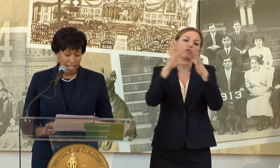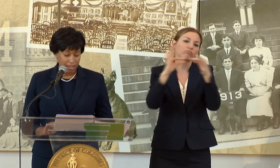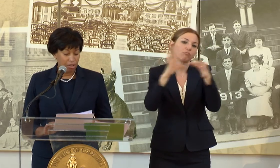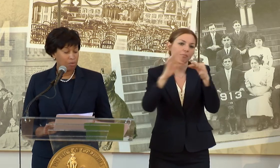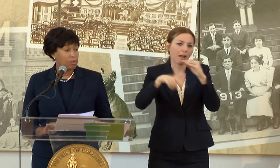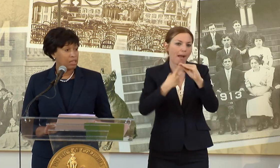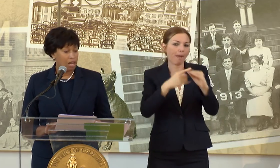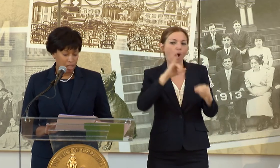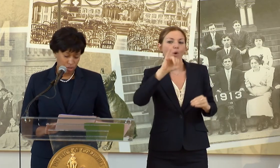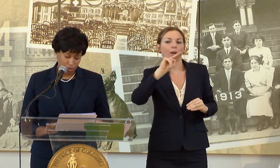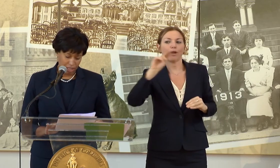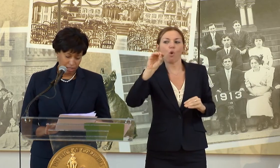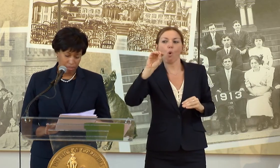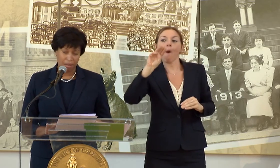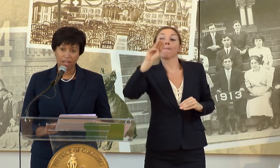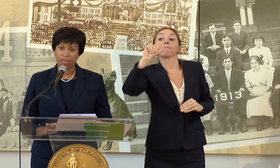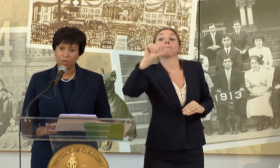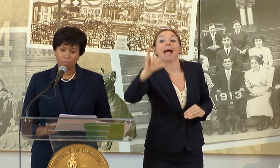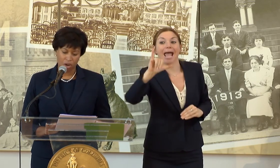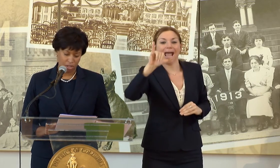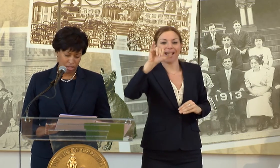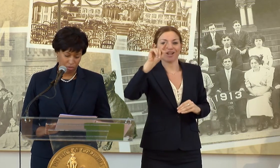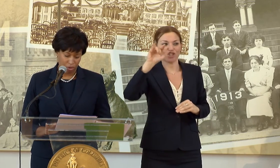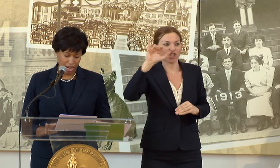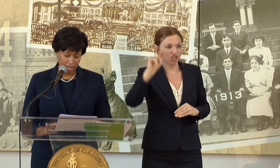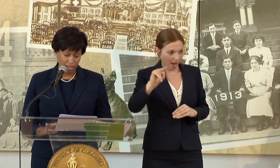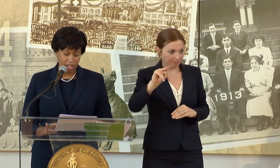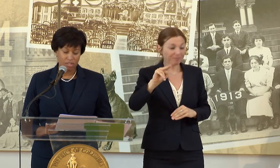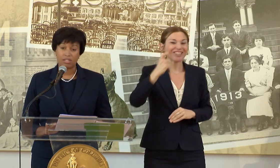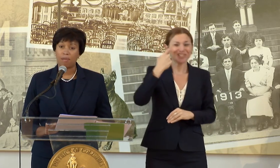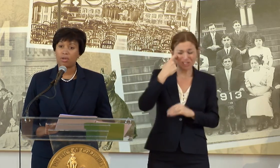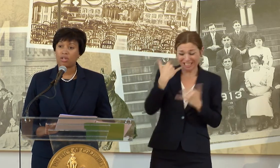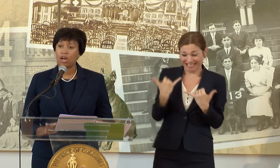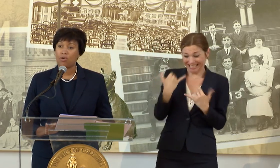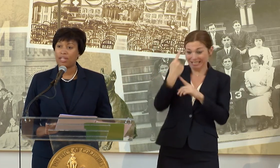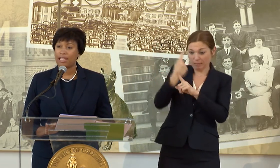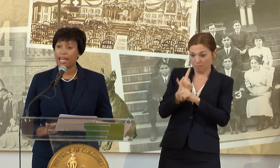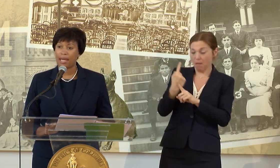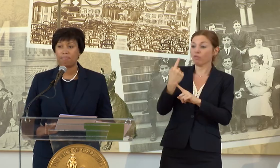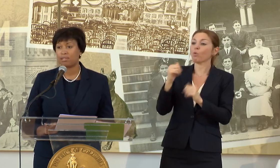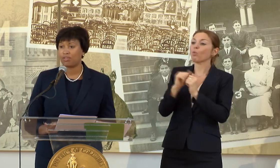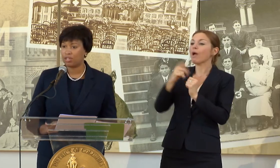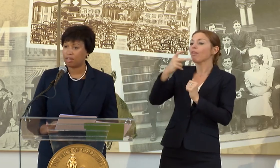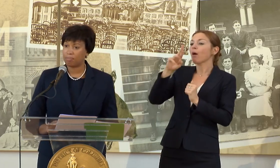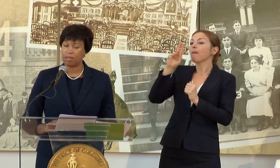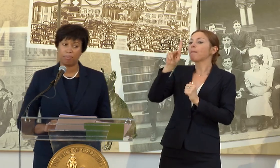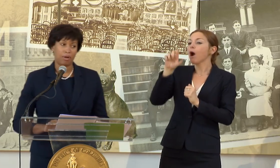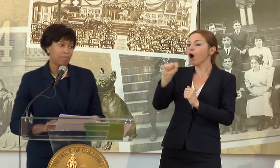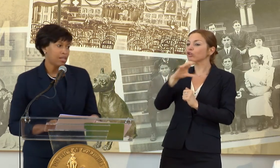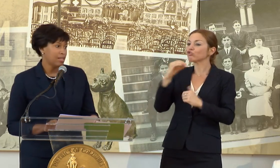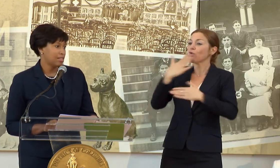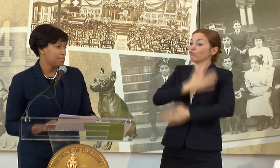TOGETHER WE LAUNCHED DURING THIS MONTH WITH PARKS AND REC SUMMER CODING CAMPS FOR YOUNG PEOPLE.